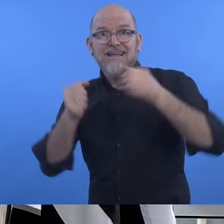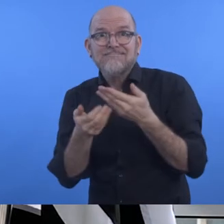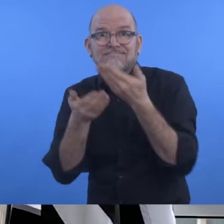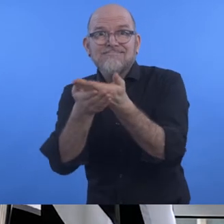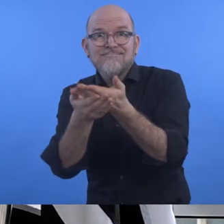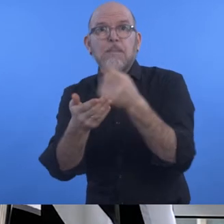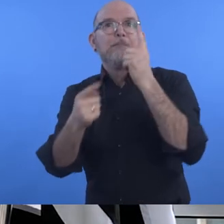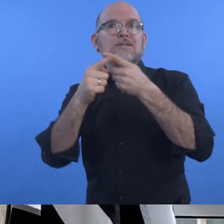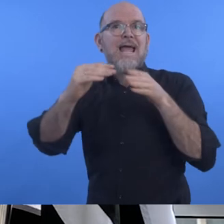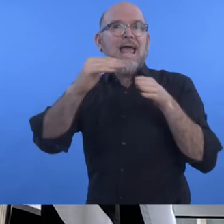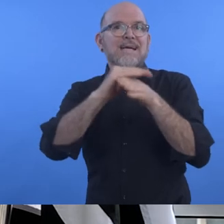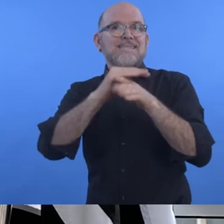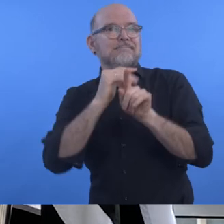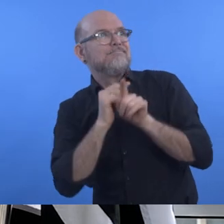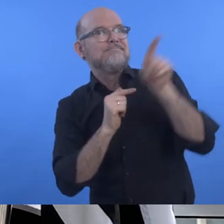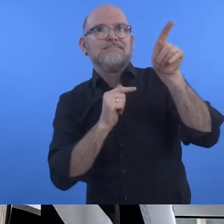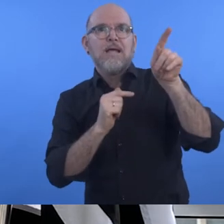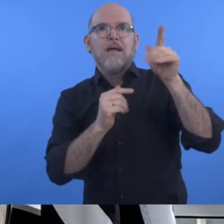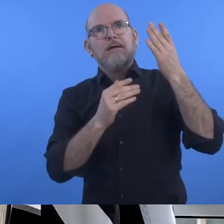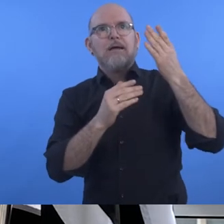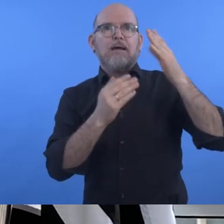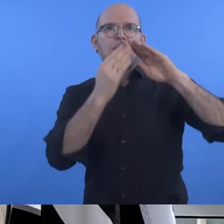and ensure access to public services,